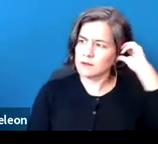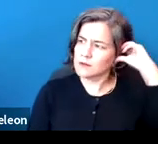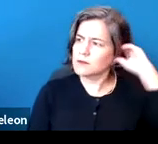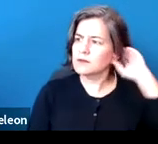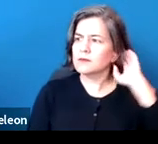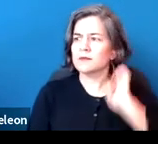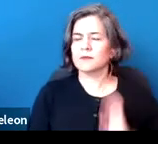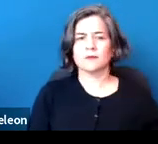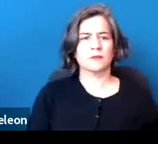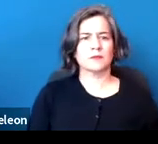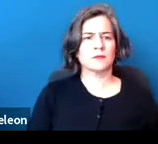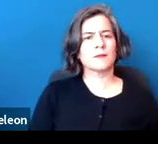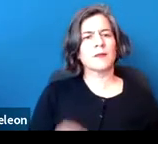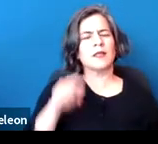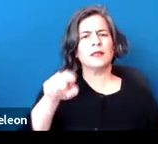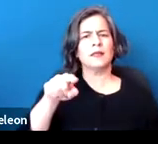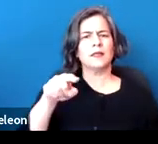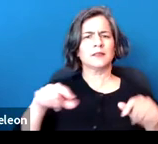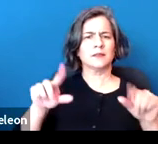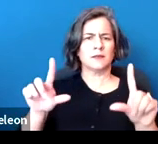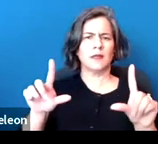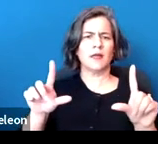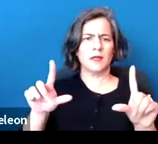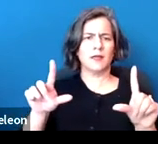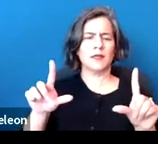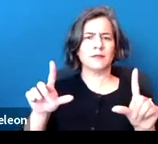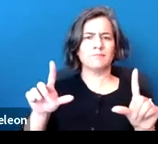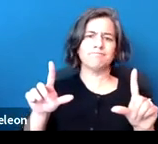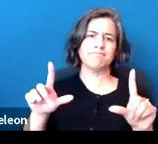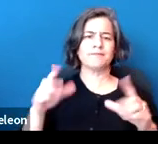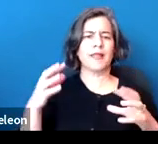So this slide is a very, very brief summary